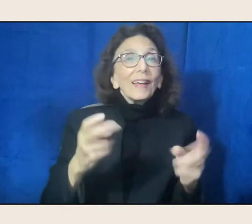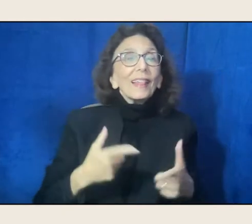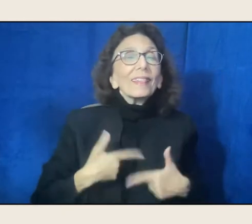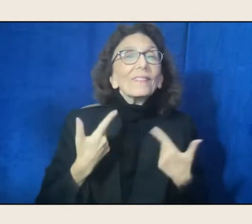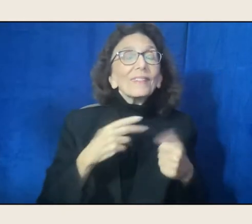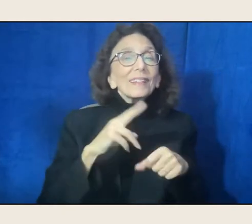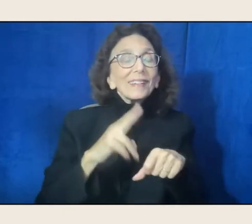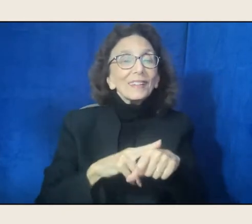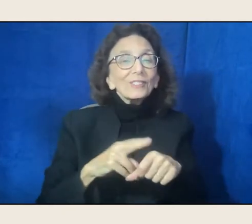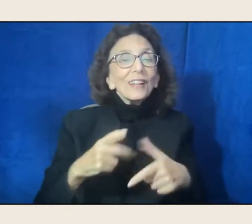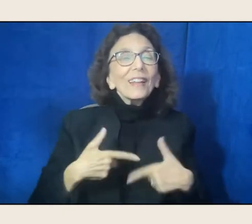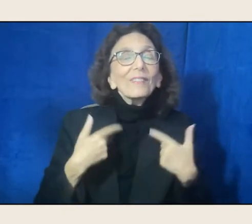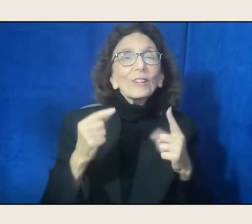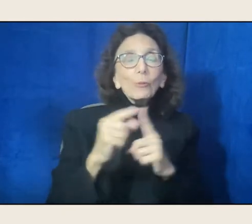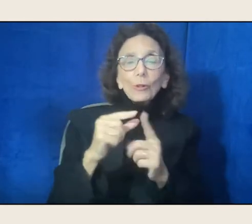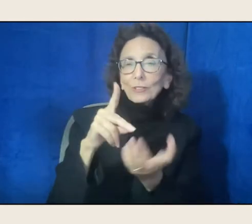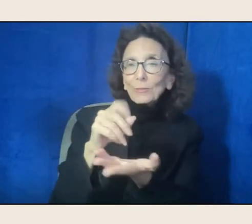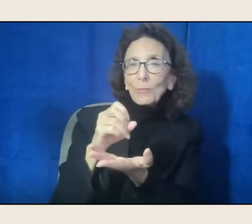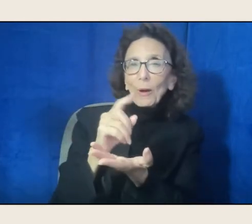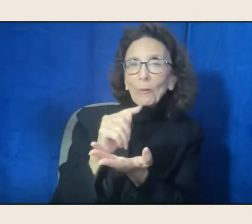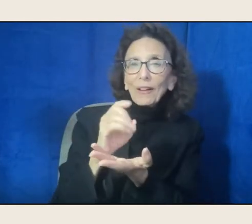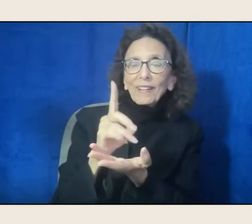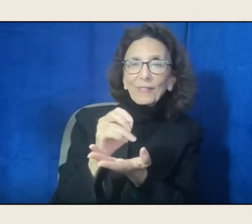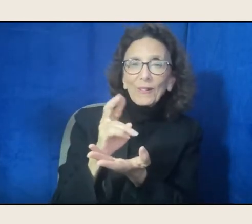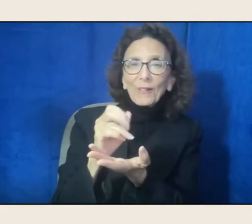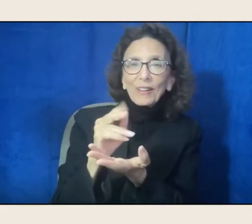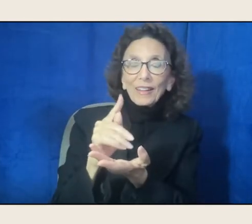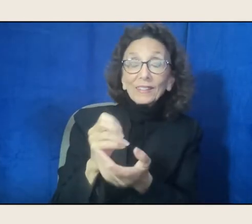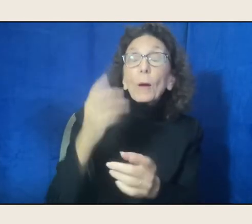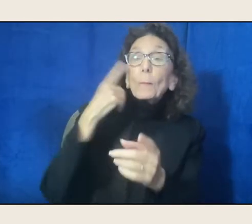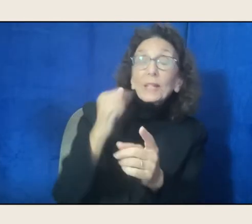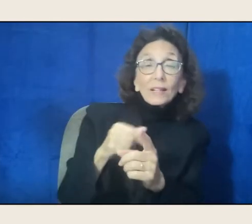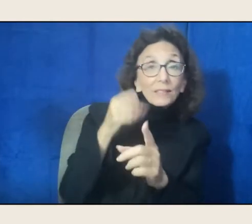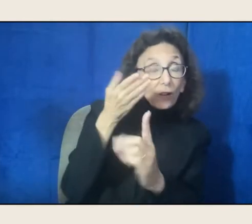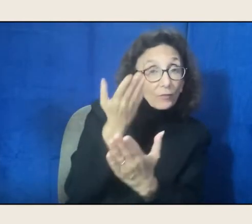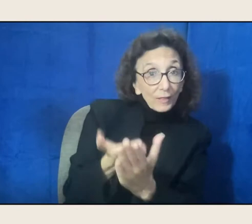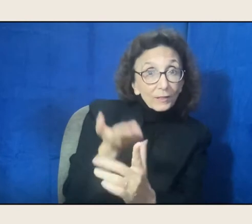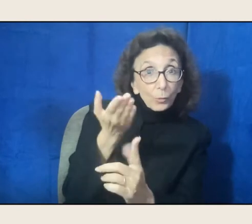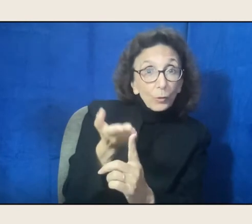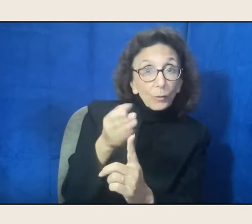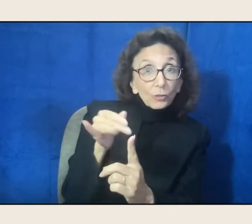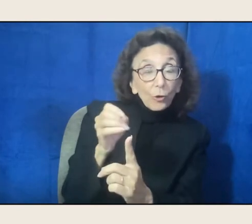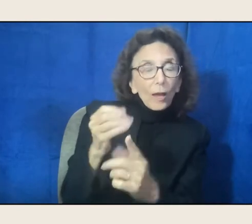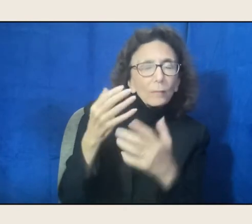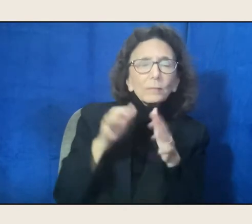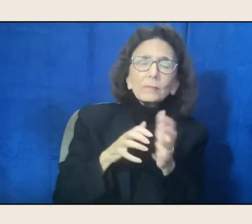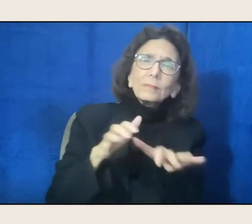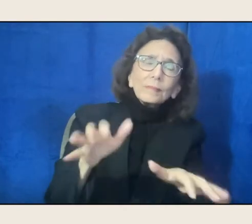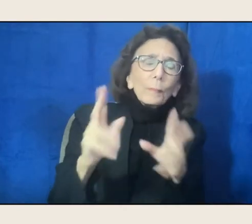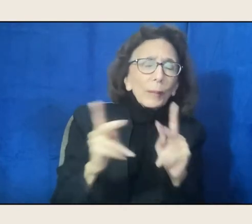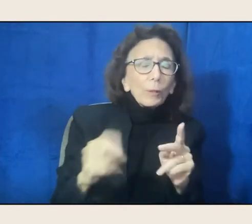Because of Joy, countless people across the United States have now read, heard, and celebrated Native poetry,